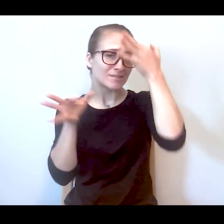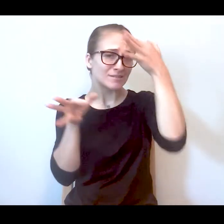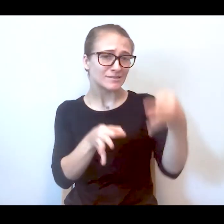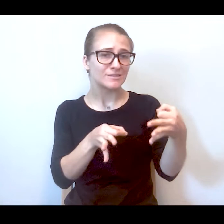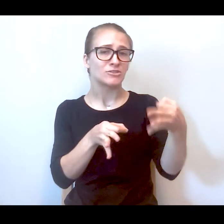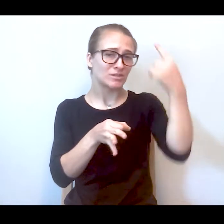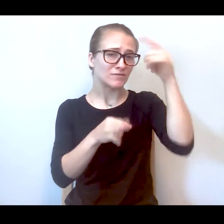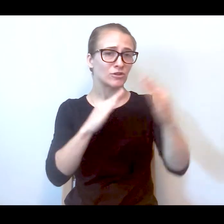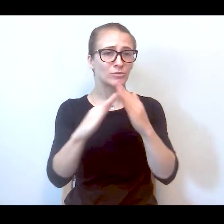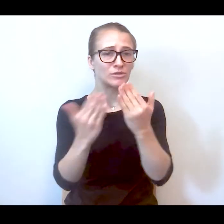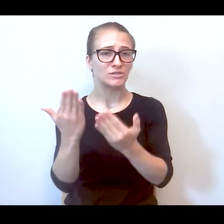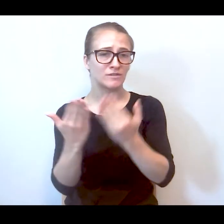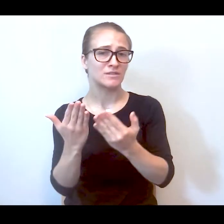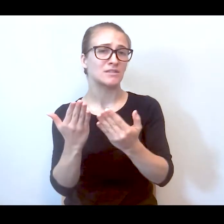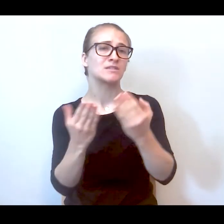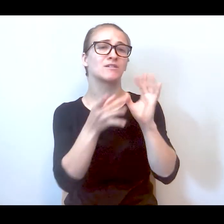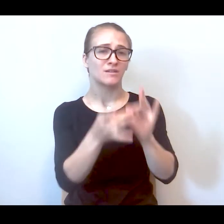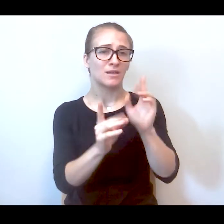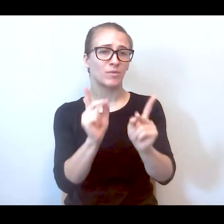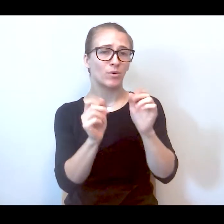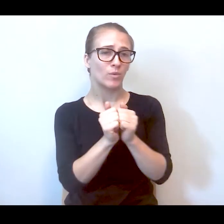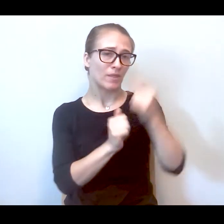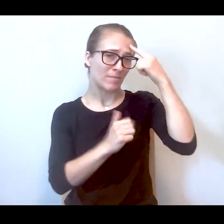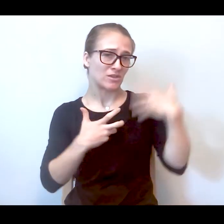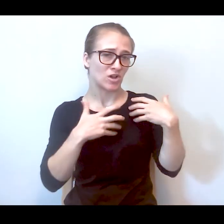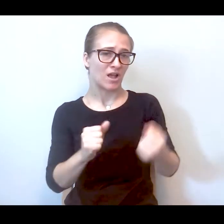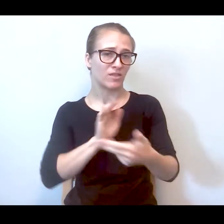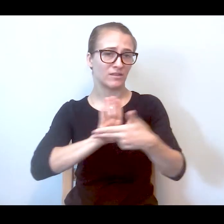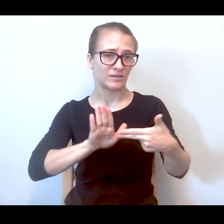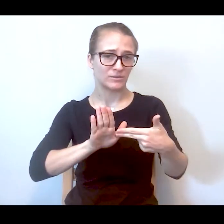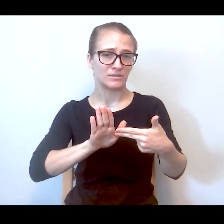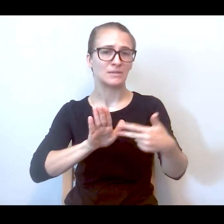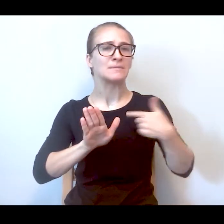define the scope and nature of services for people with mental health diagnoses.